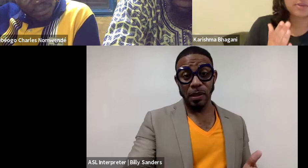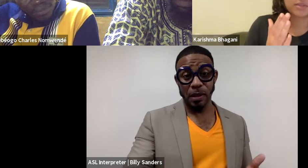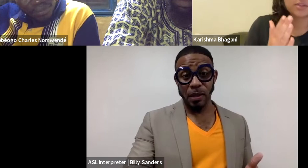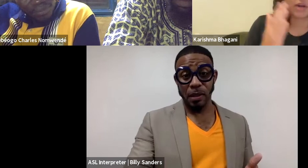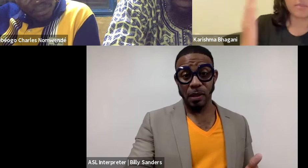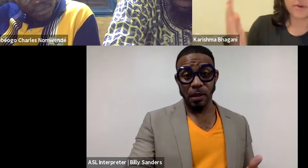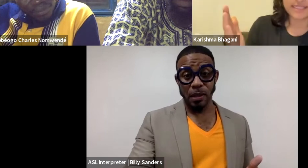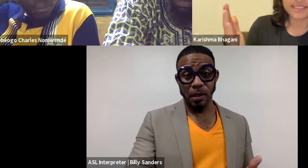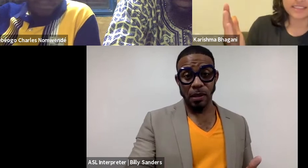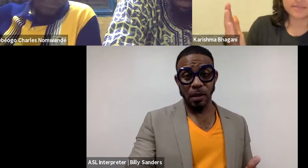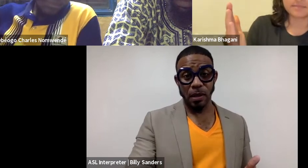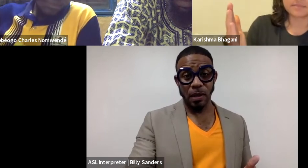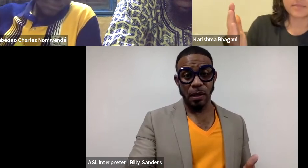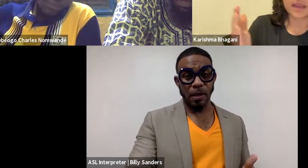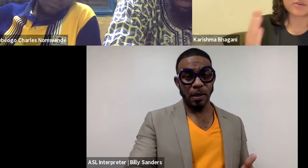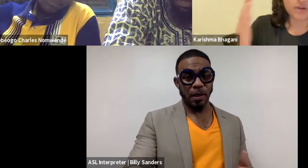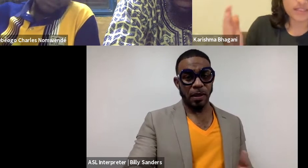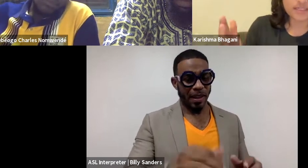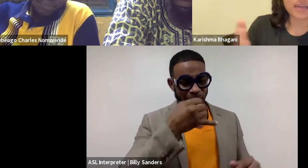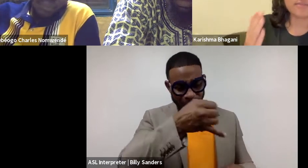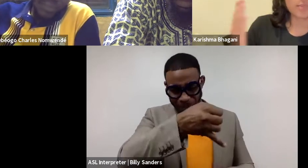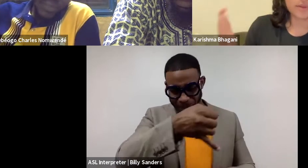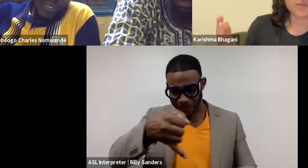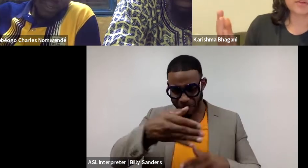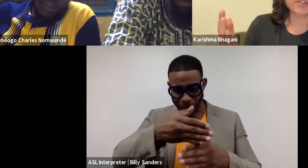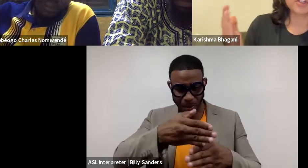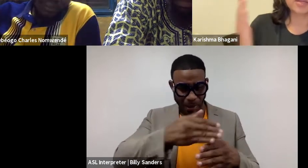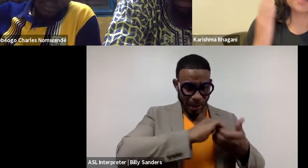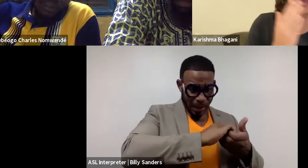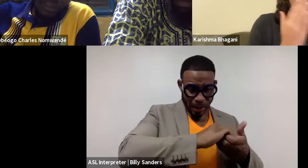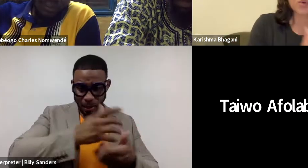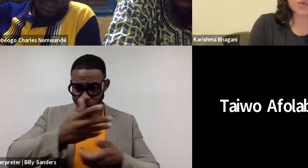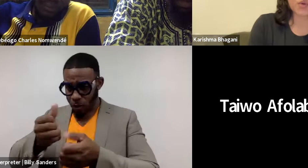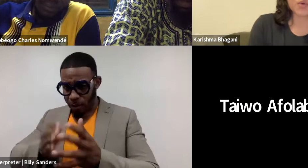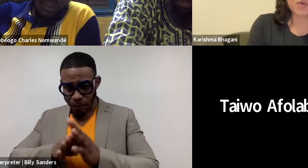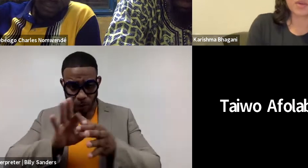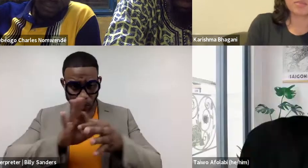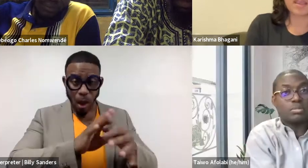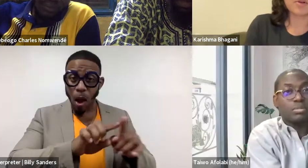between collaborating and trust and developing those relationships and also being able